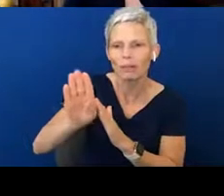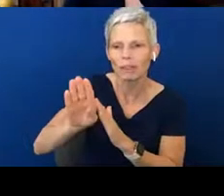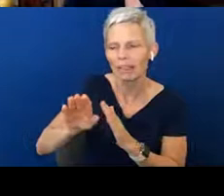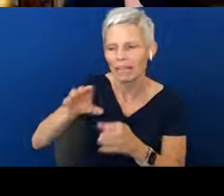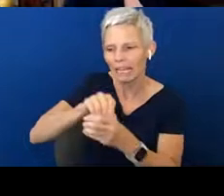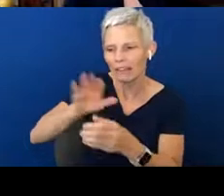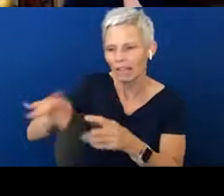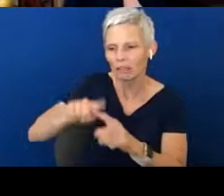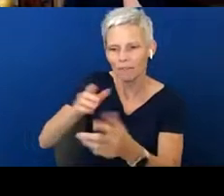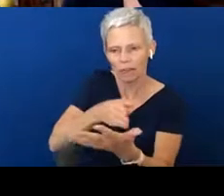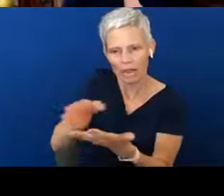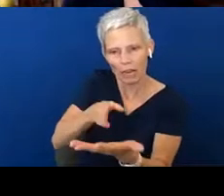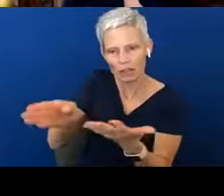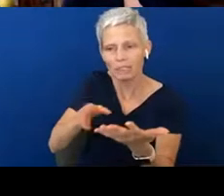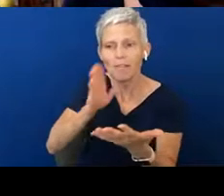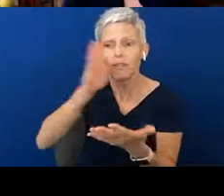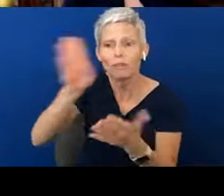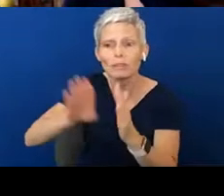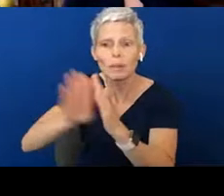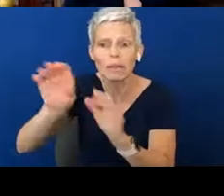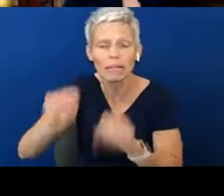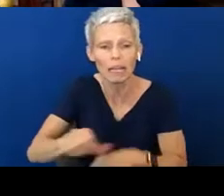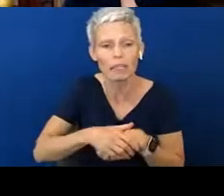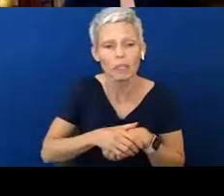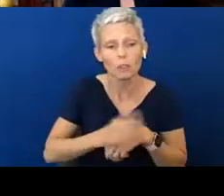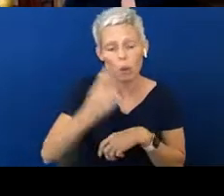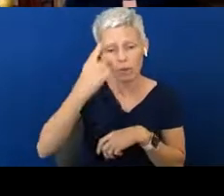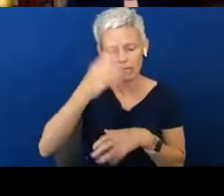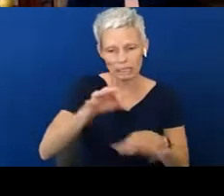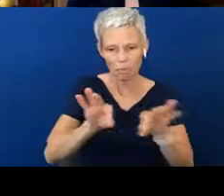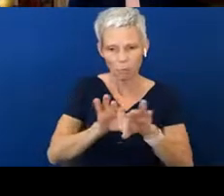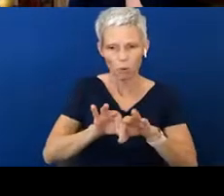So, even thinking that the importance of establishing eye contact visually,